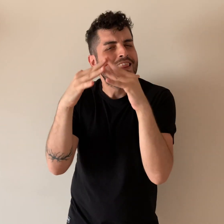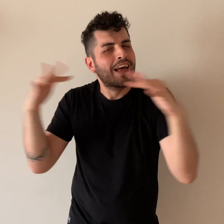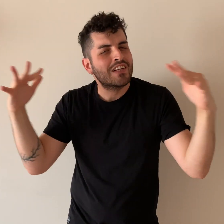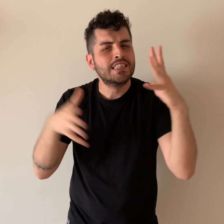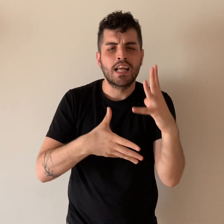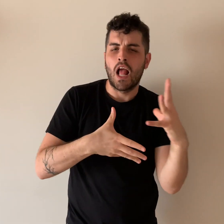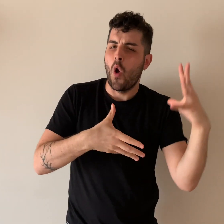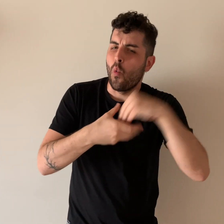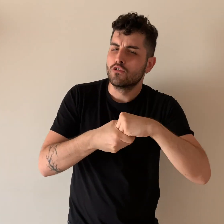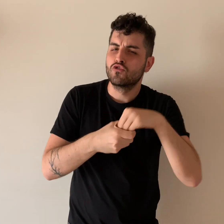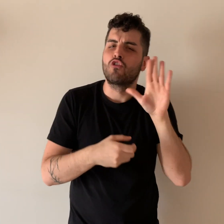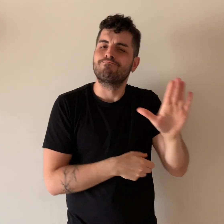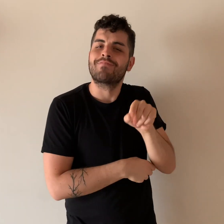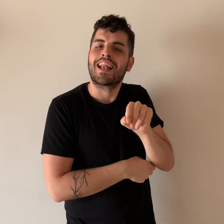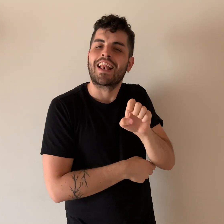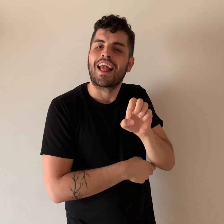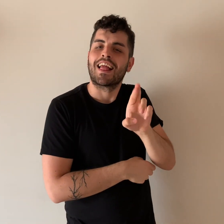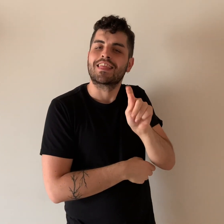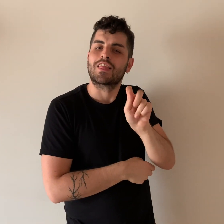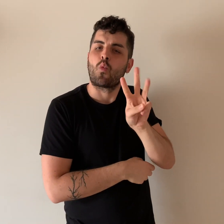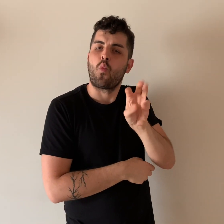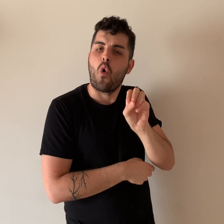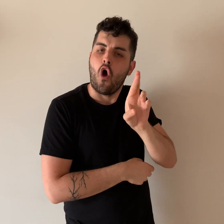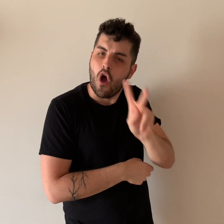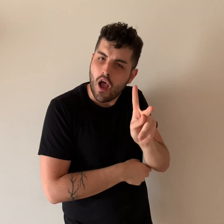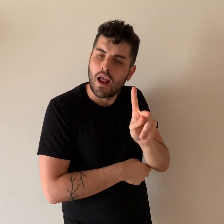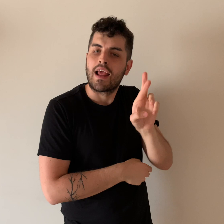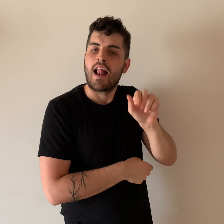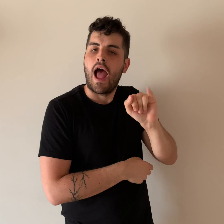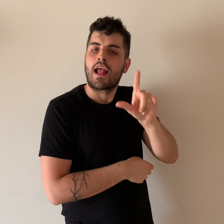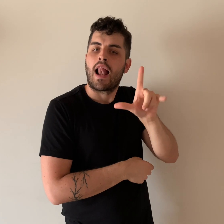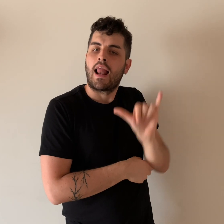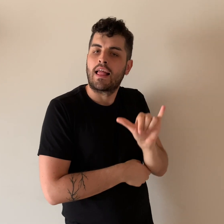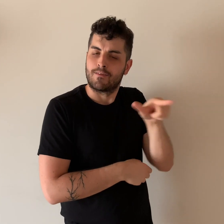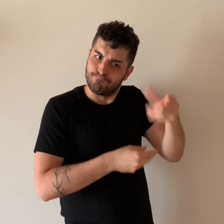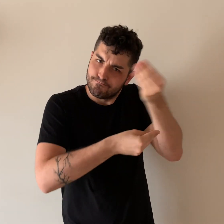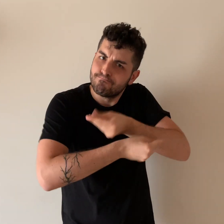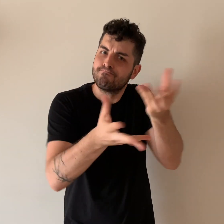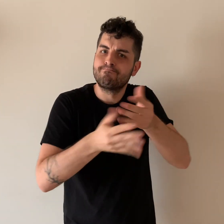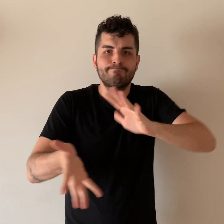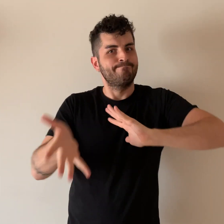he BSL announcements. Clairon UK is excited about this